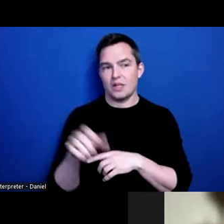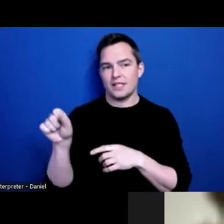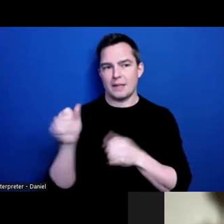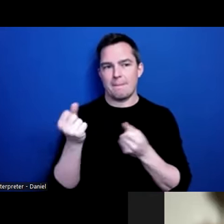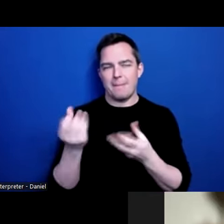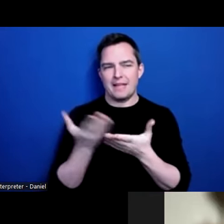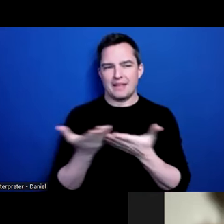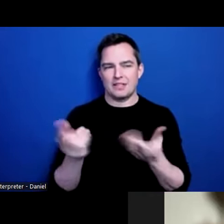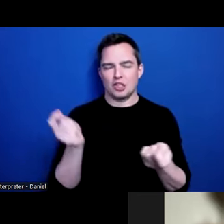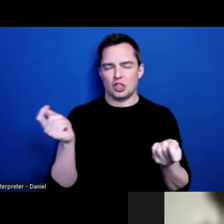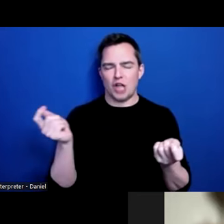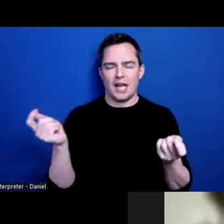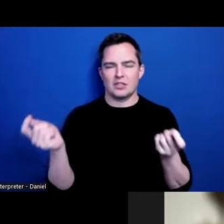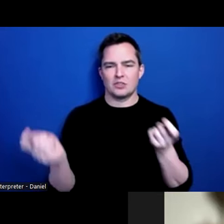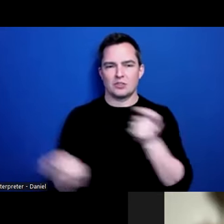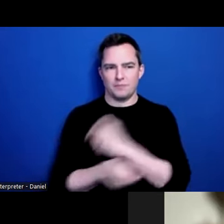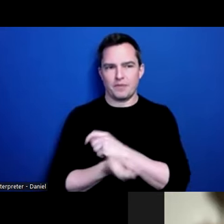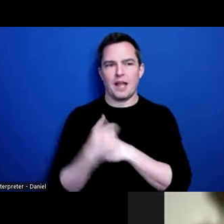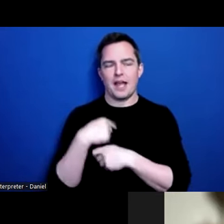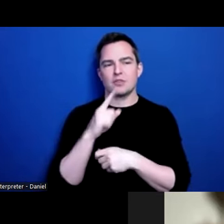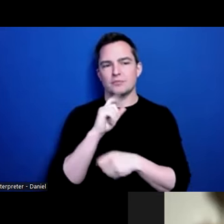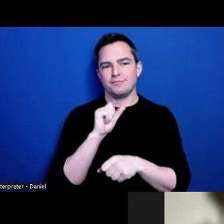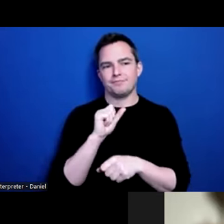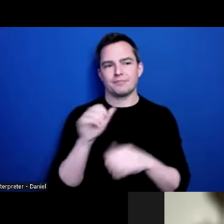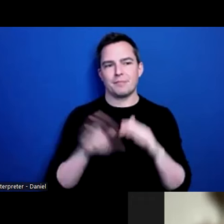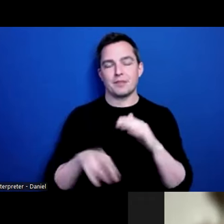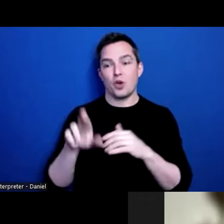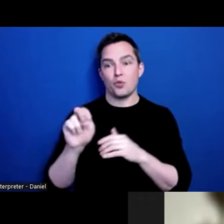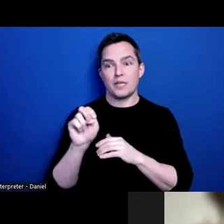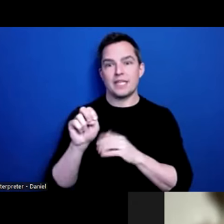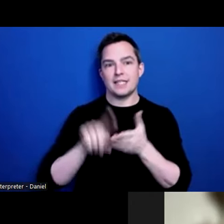I had to basically rediscover myself,